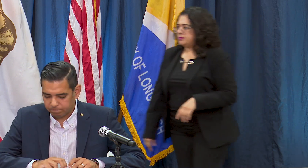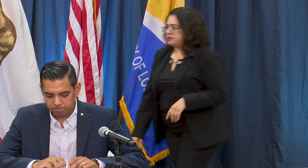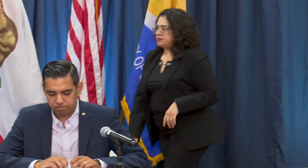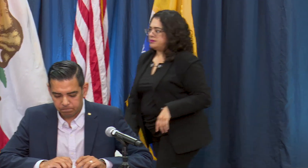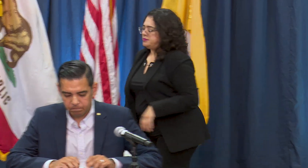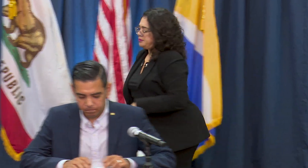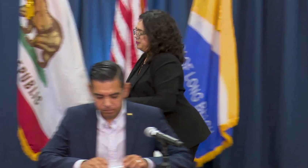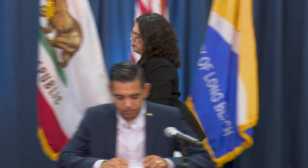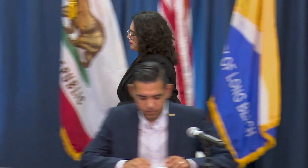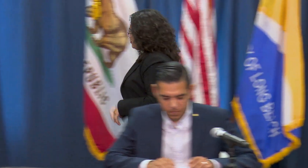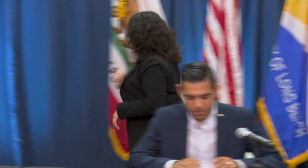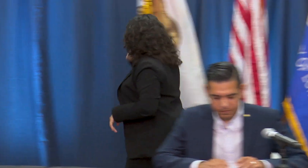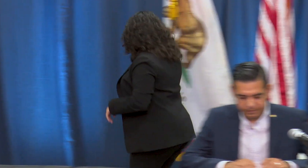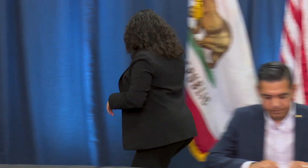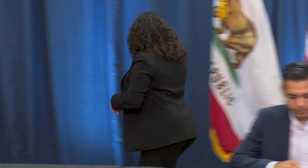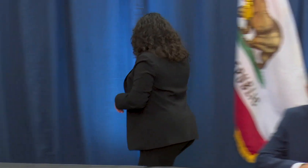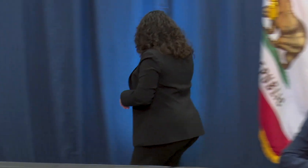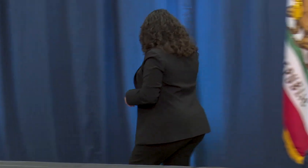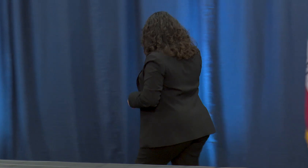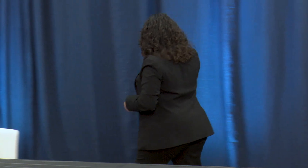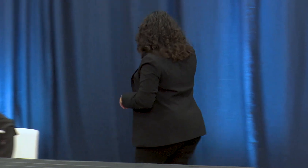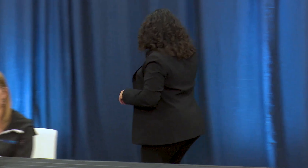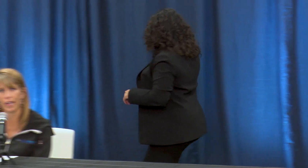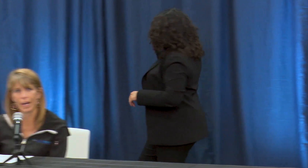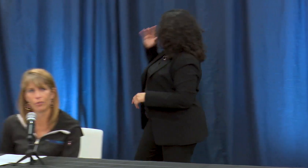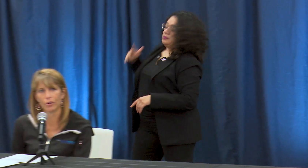think in terms of the backlog we are working very closely with the lab. So